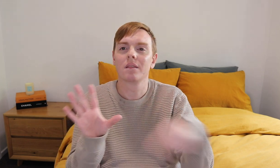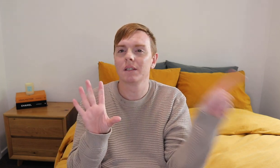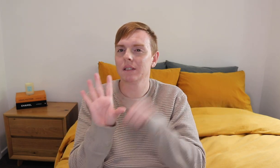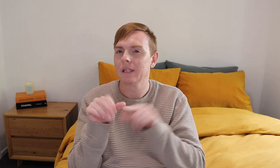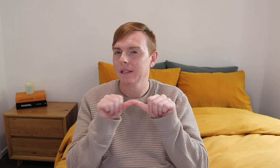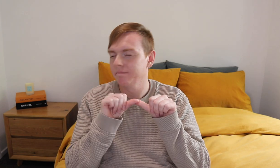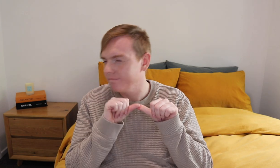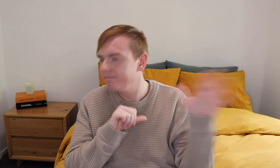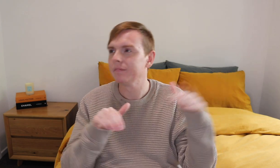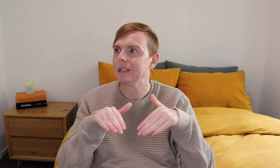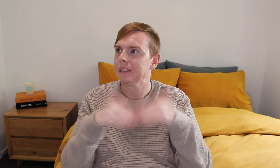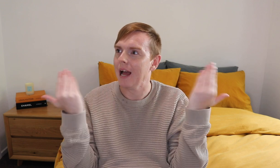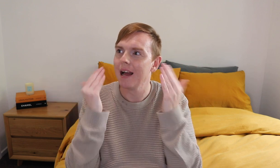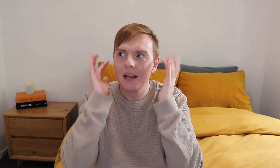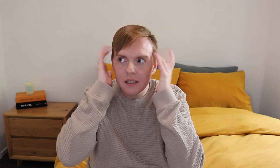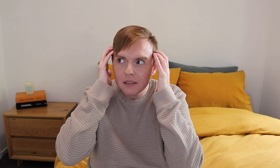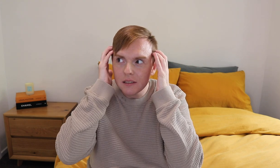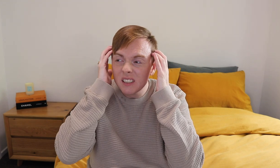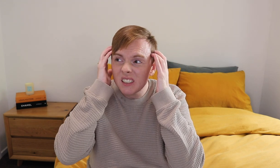A: The best day of this year is...